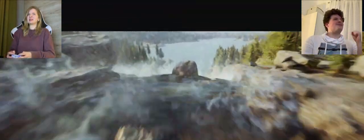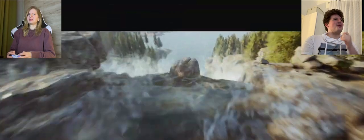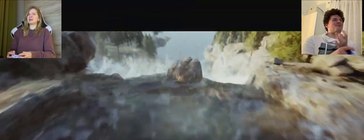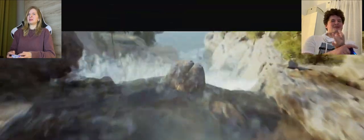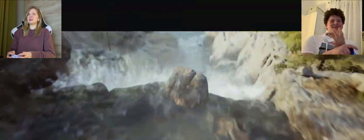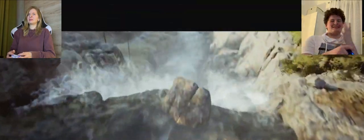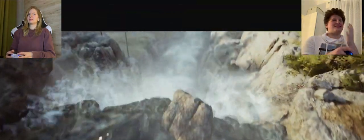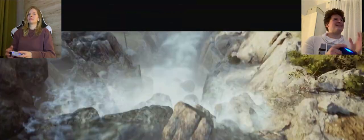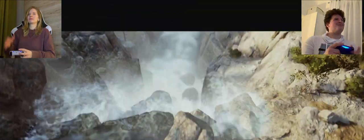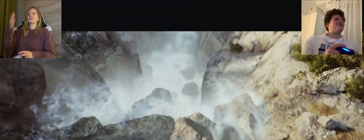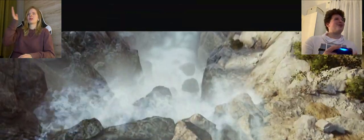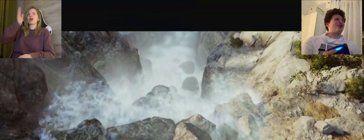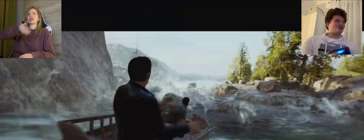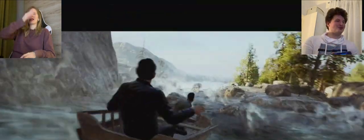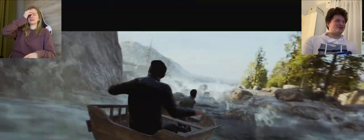A: The current is already stronger!